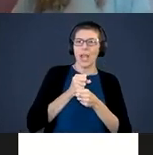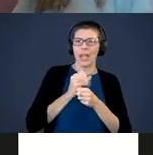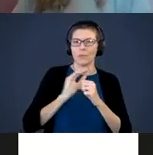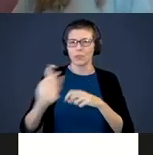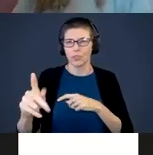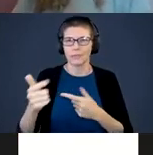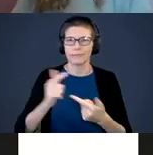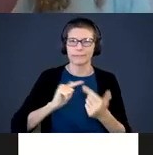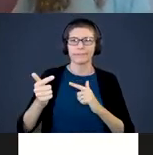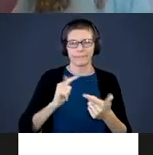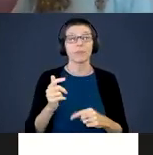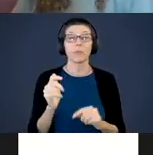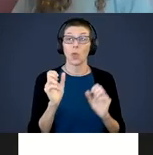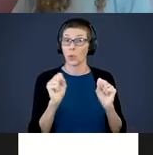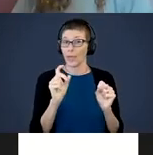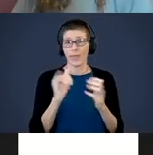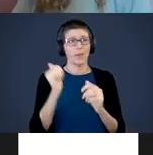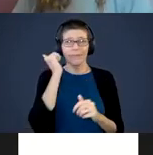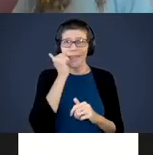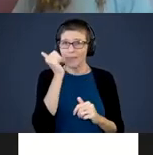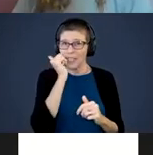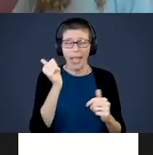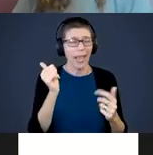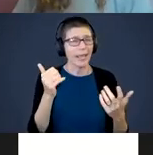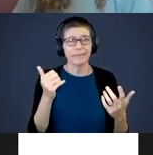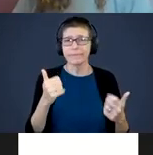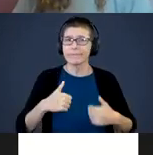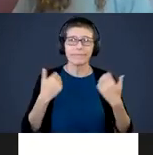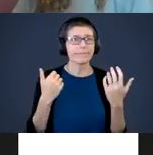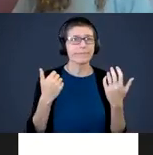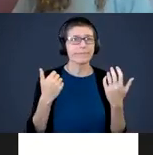We can do that with everyday life, interactions throughout the day with the baby.